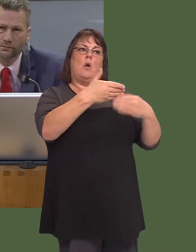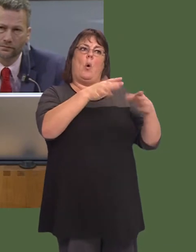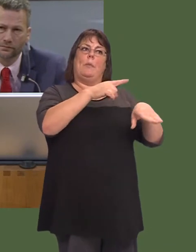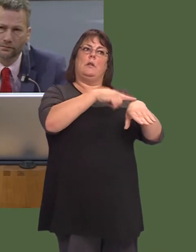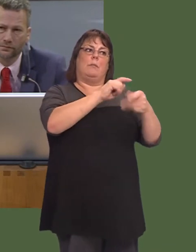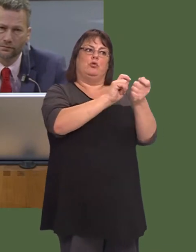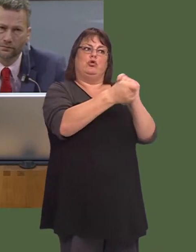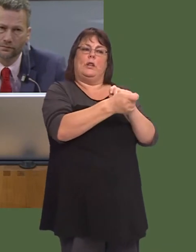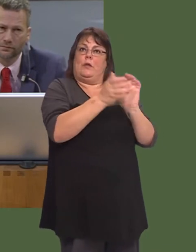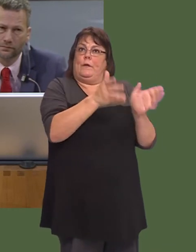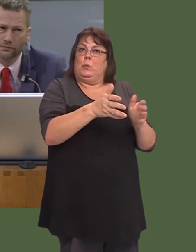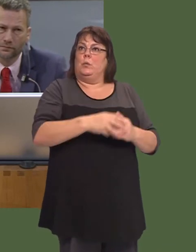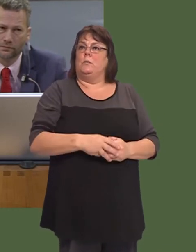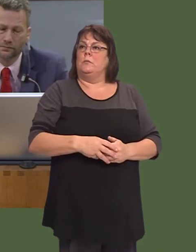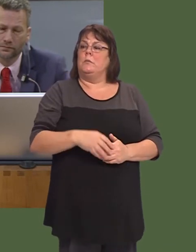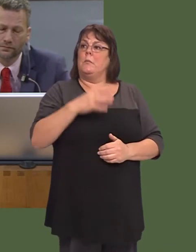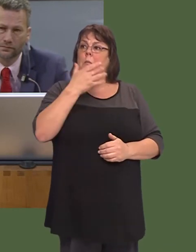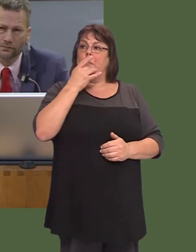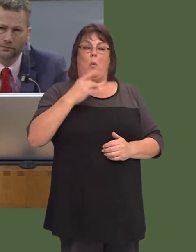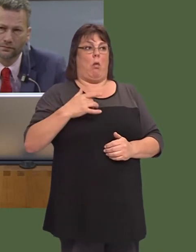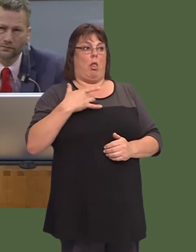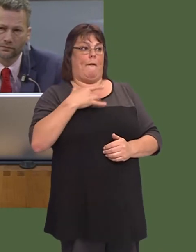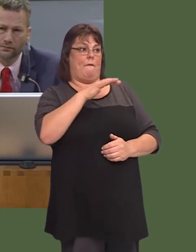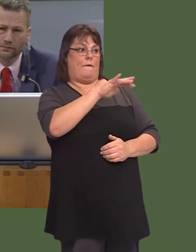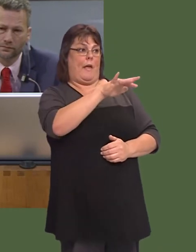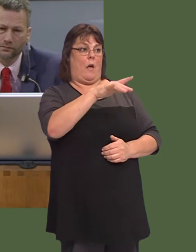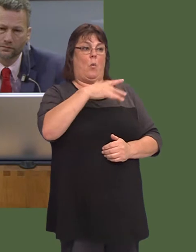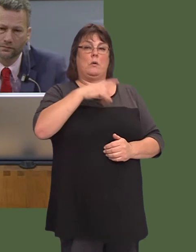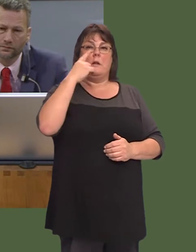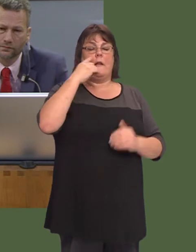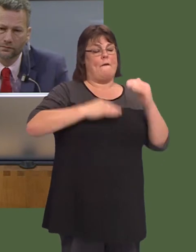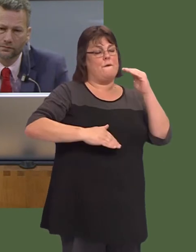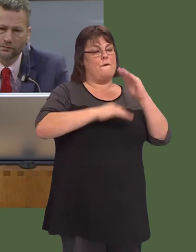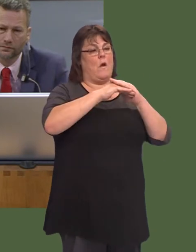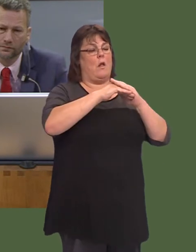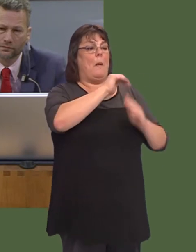Felly, a allwch chi gadarnhau bod eich Llywodraeth chiín cytuno ‚ír nod hwnnw, a hefyd, a